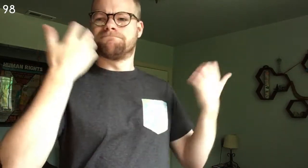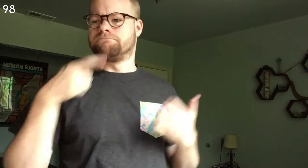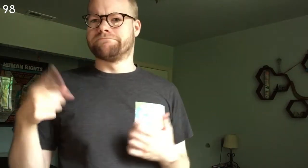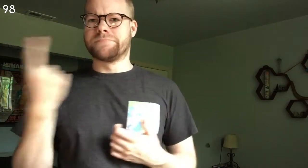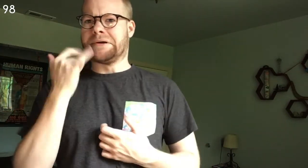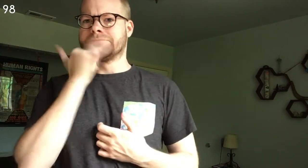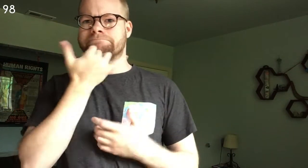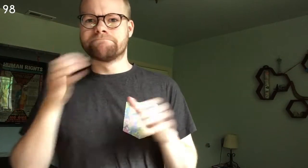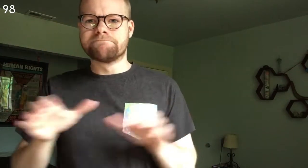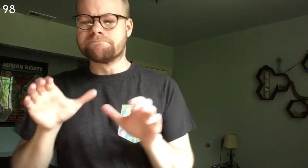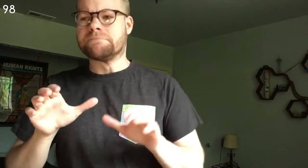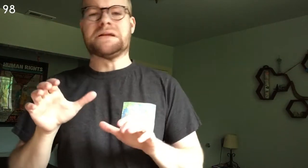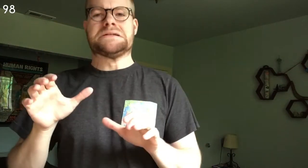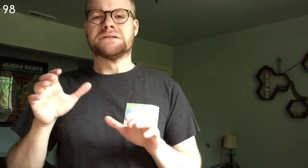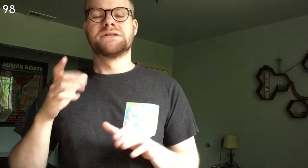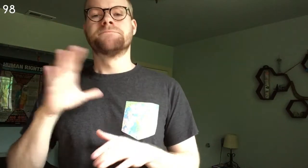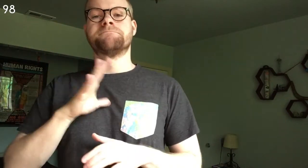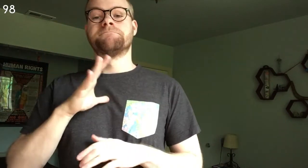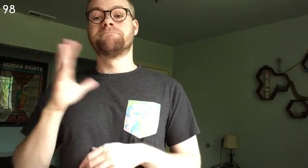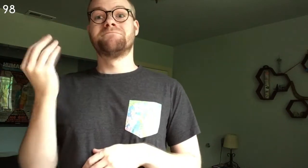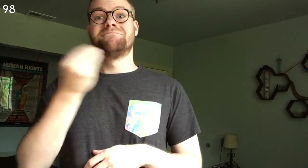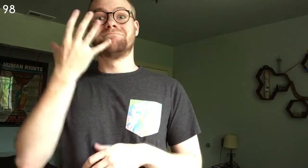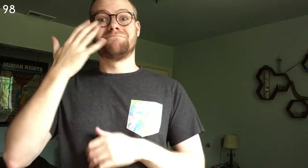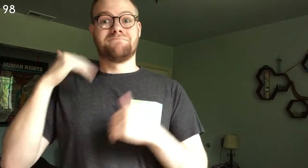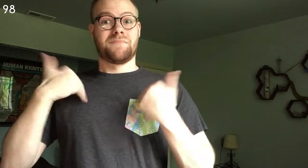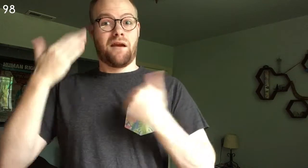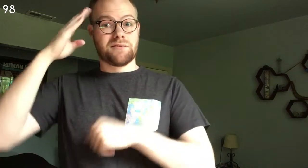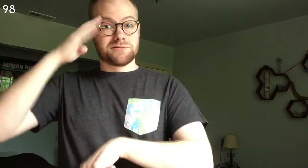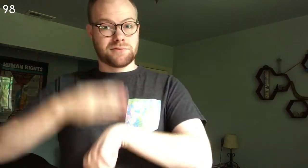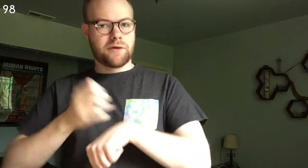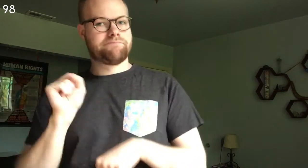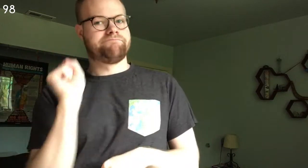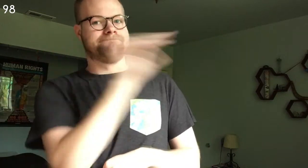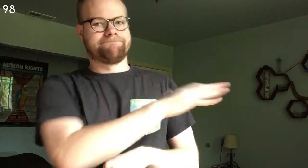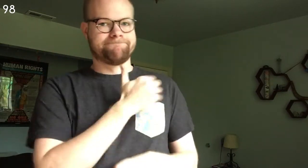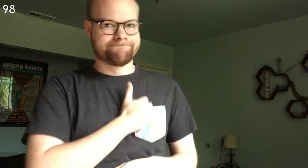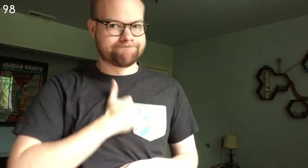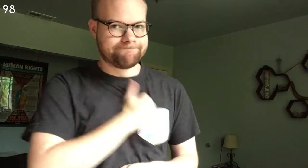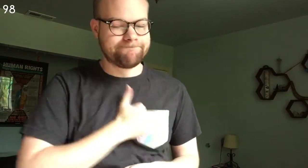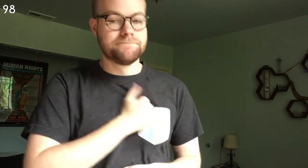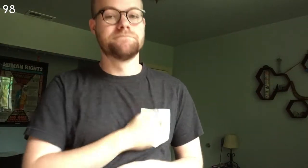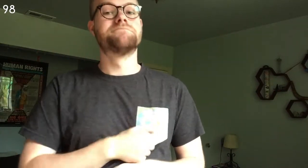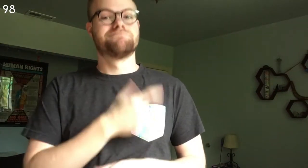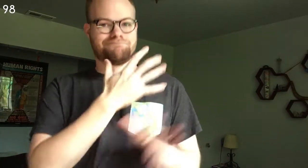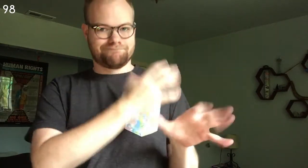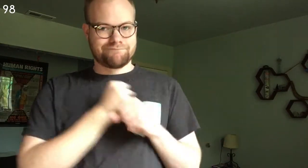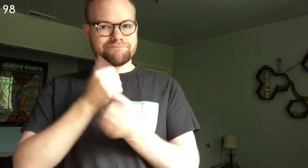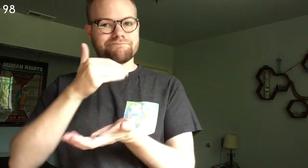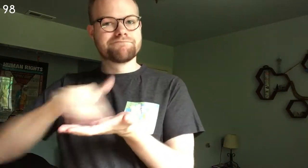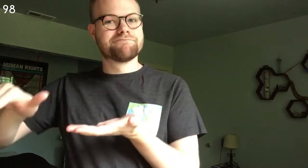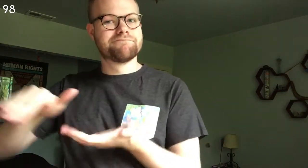for some misdeed, sent his handsome young son to make his apologies, thereby obtaining pardon.